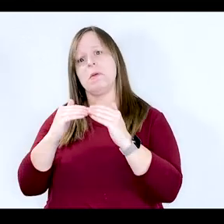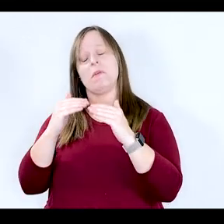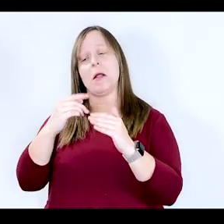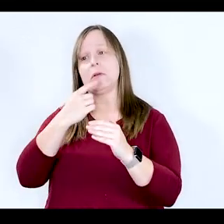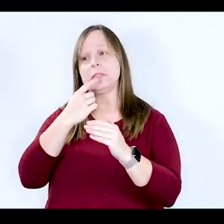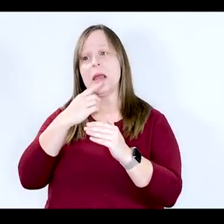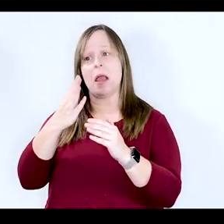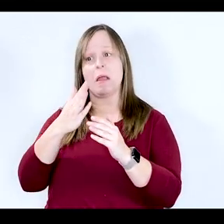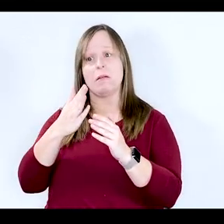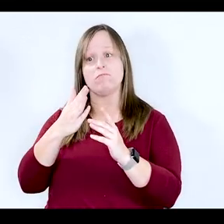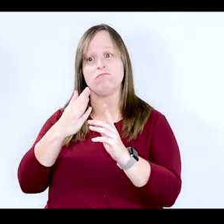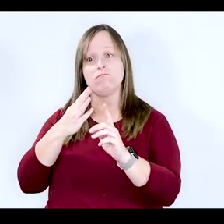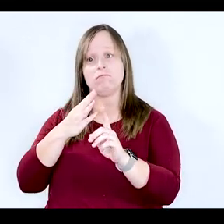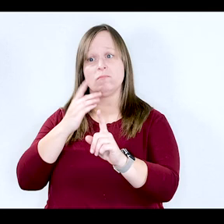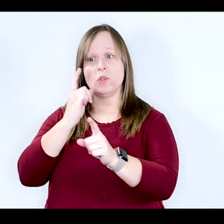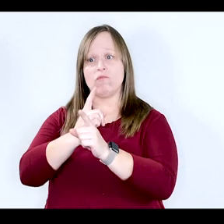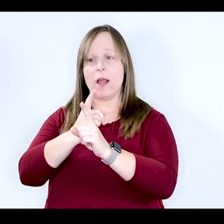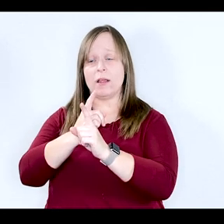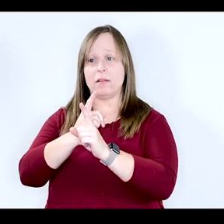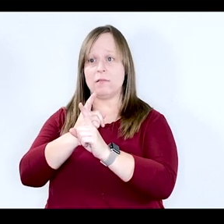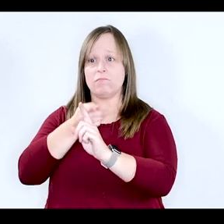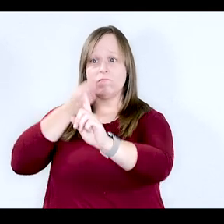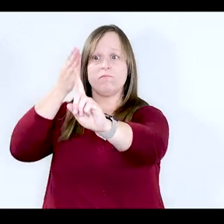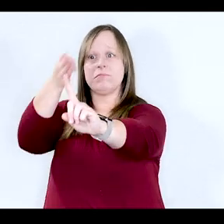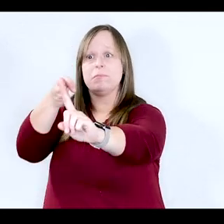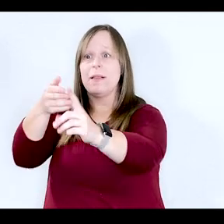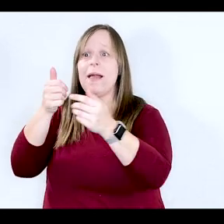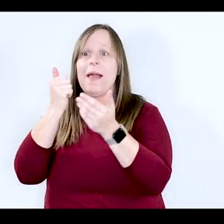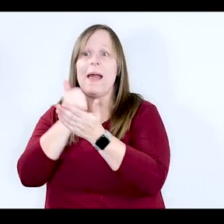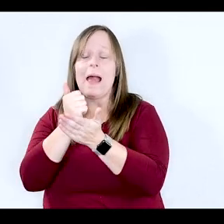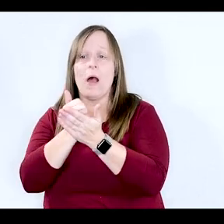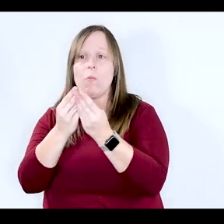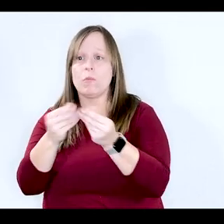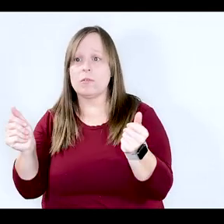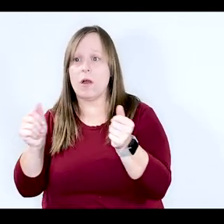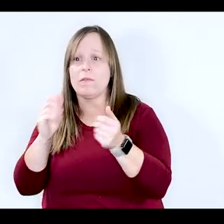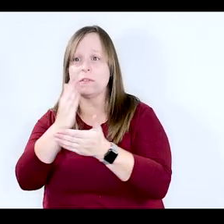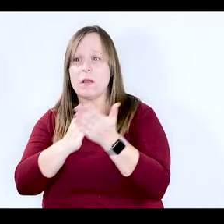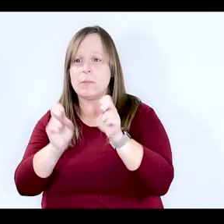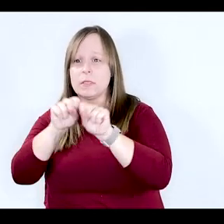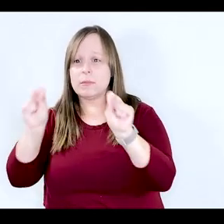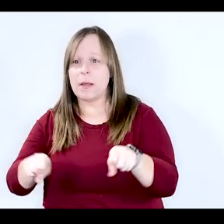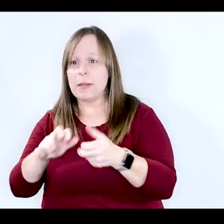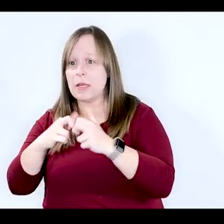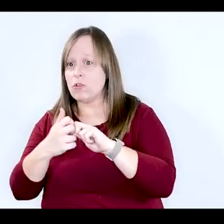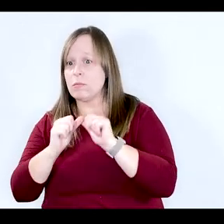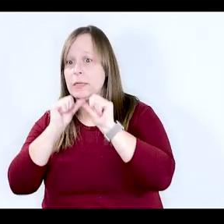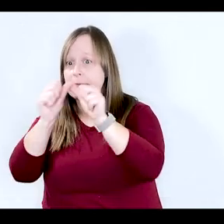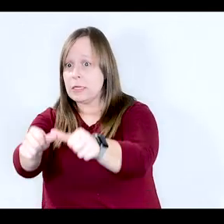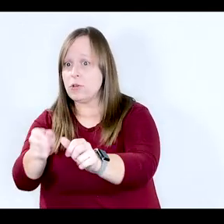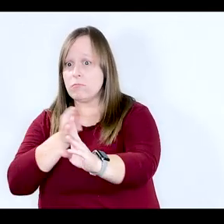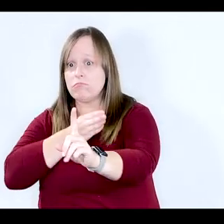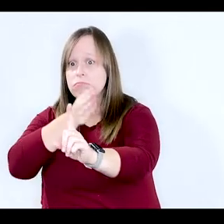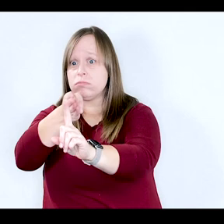say that you think that we're moving in the direction that can help resolve some of these systemic issues if we continue on this path?